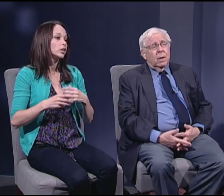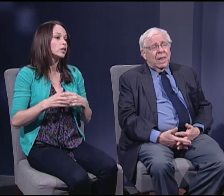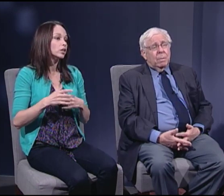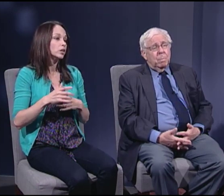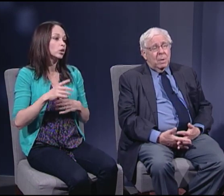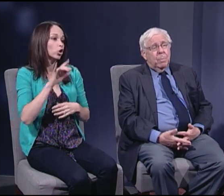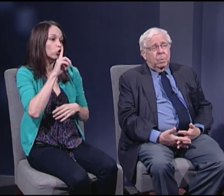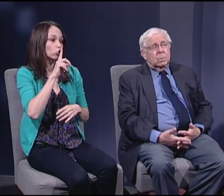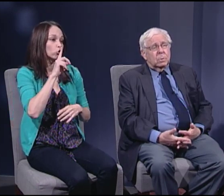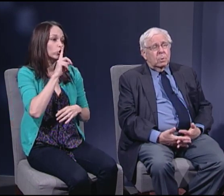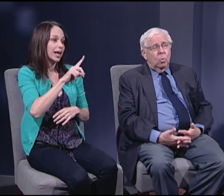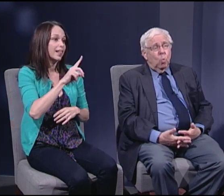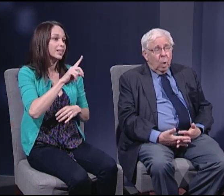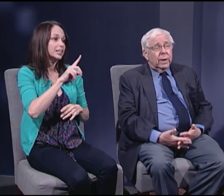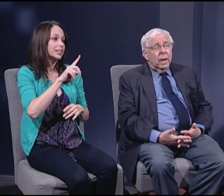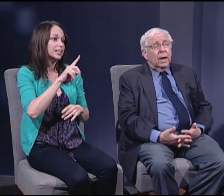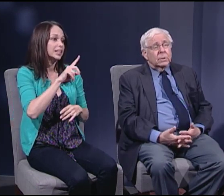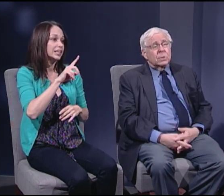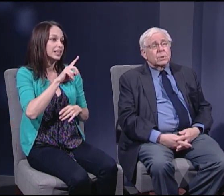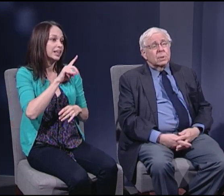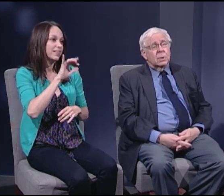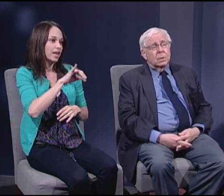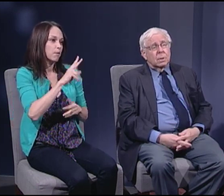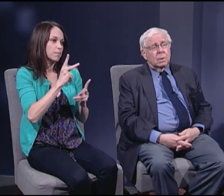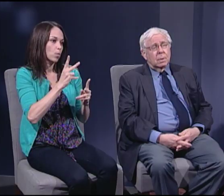that people want guns.